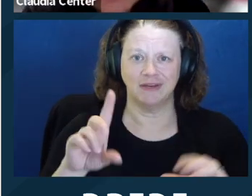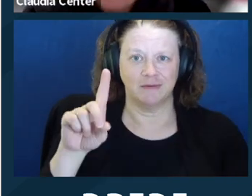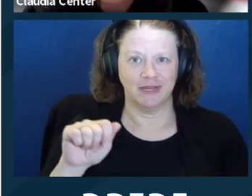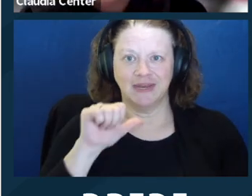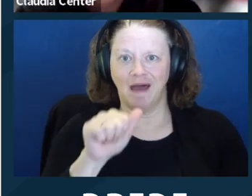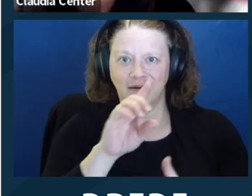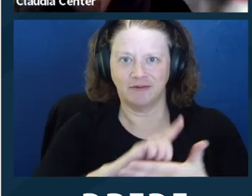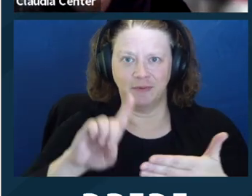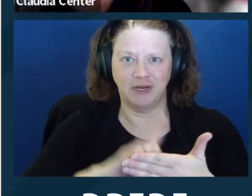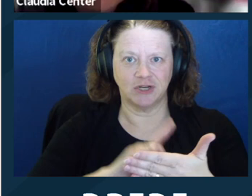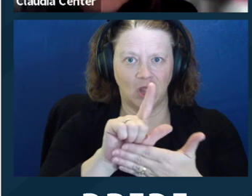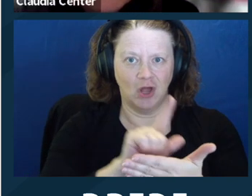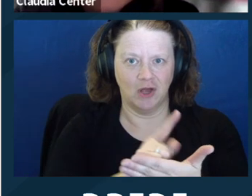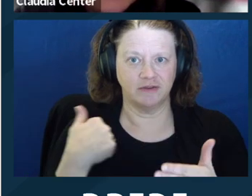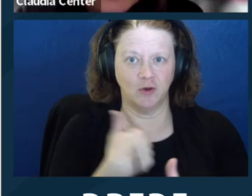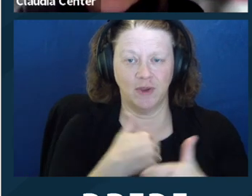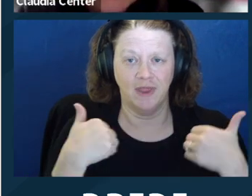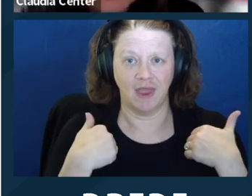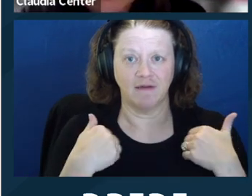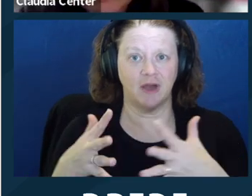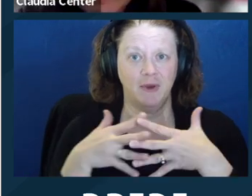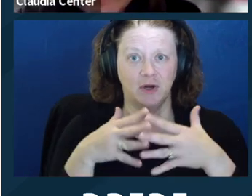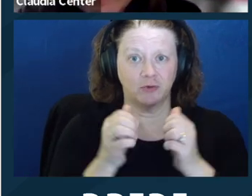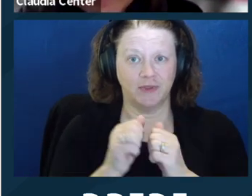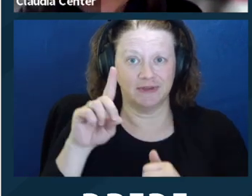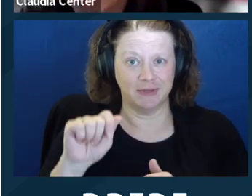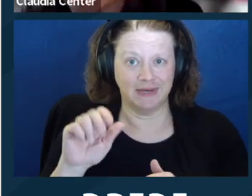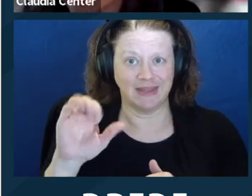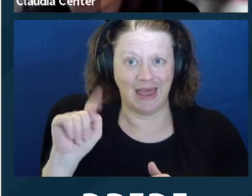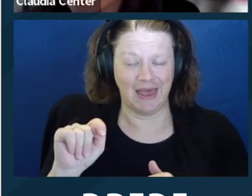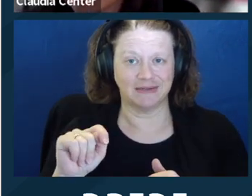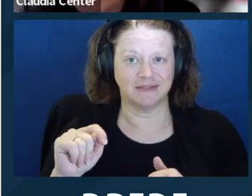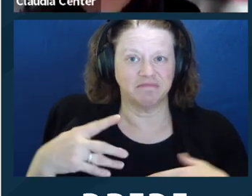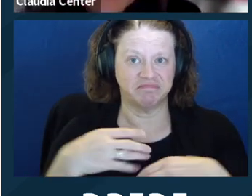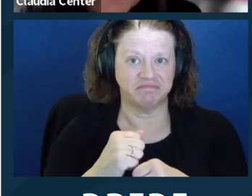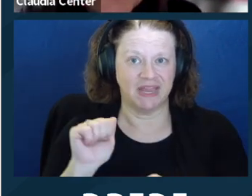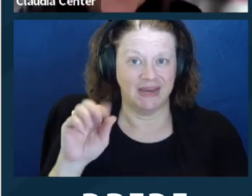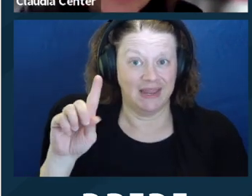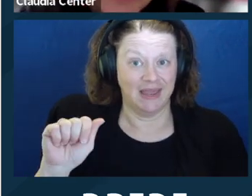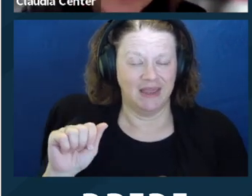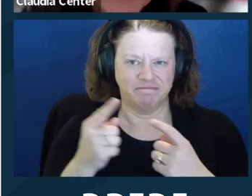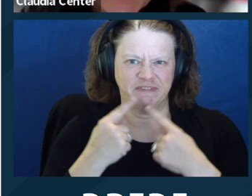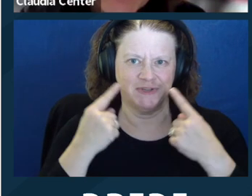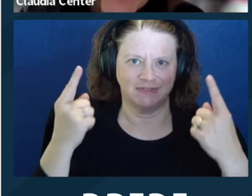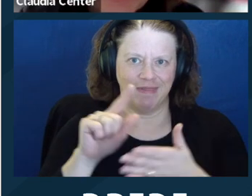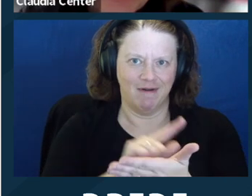nondiscrimination laws. We have the Americans with Disabilities Act, our most famous statute,